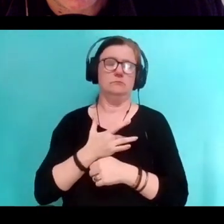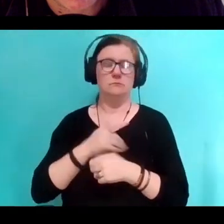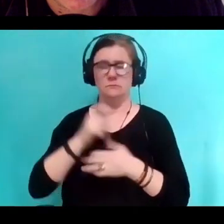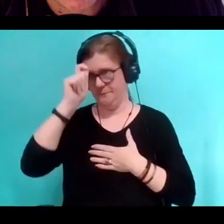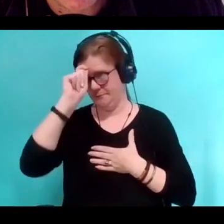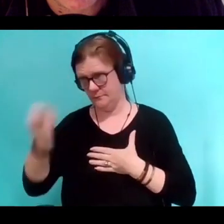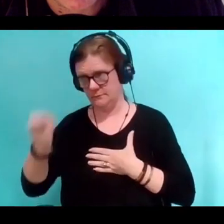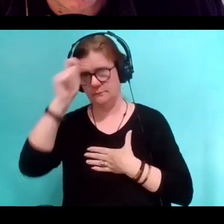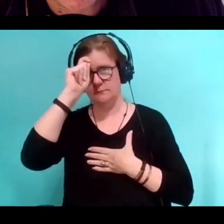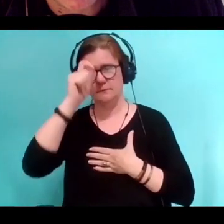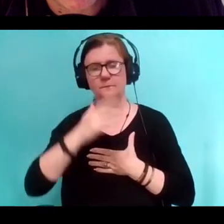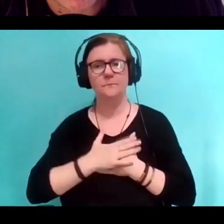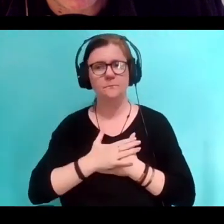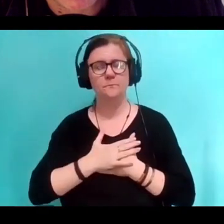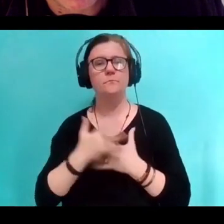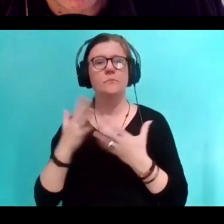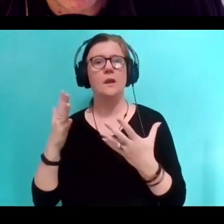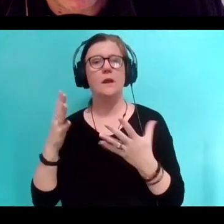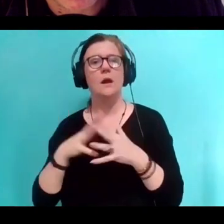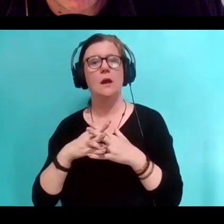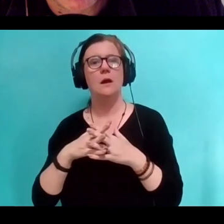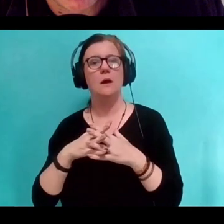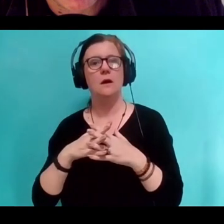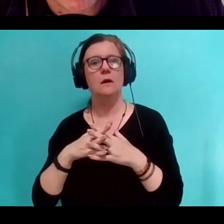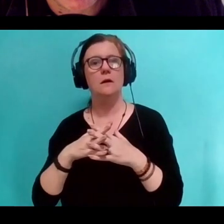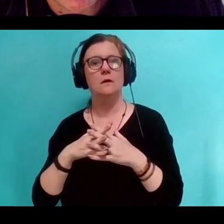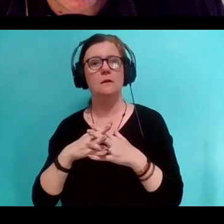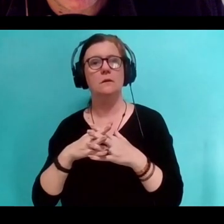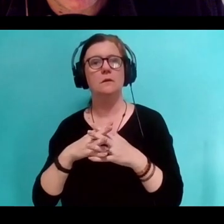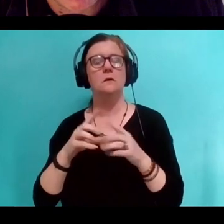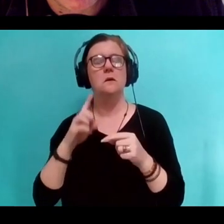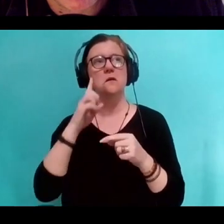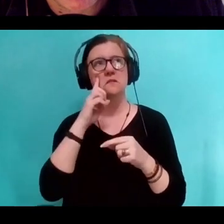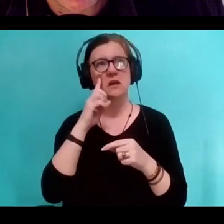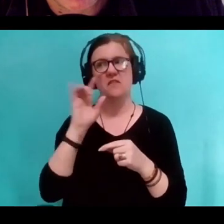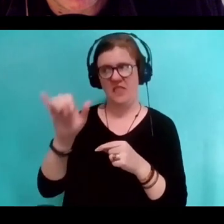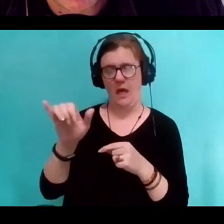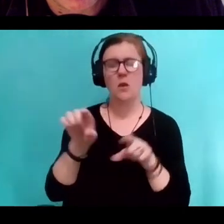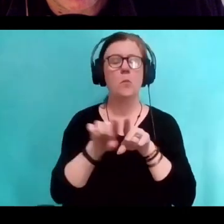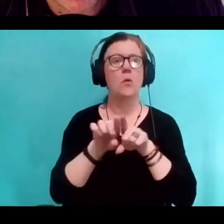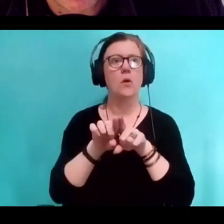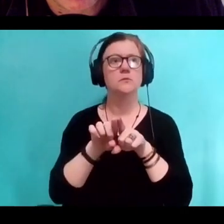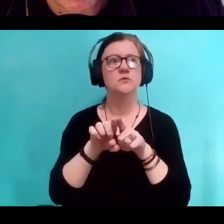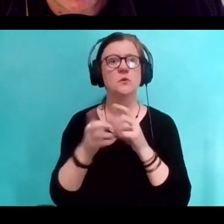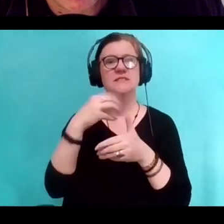And so I was thinking of a peer TA partly, but also it's part of this series